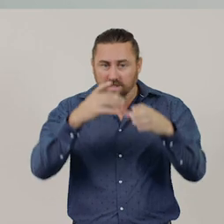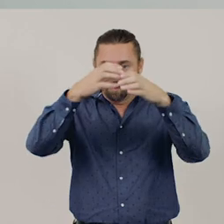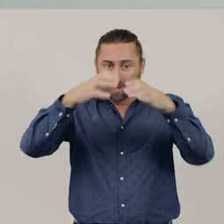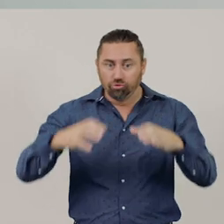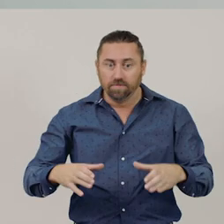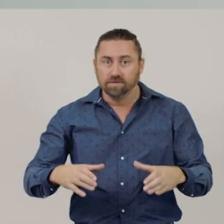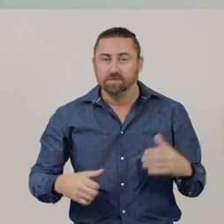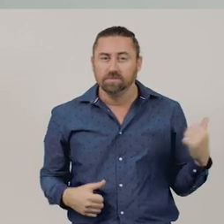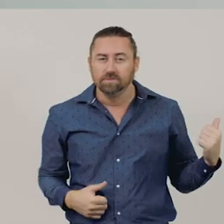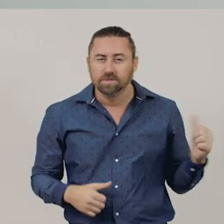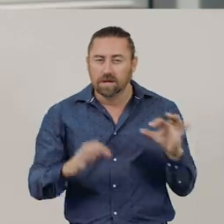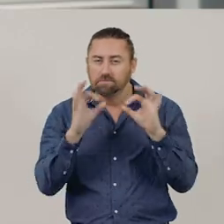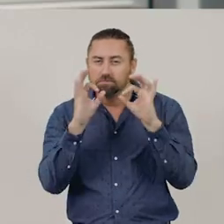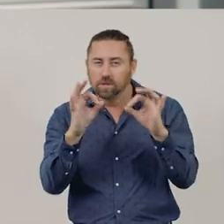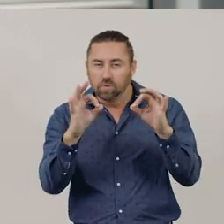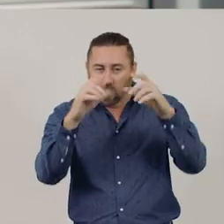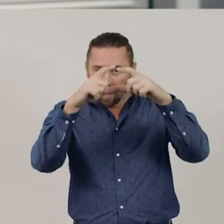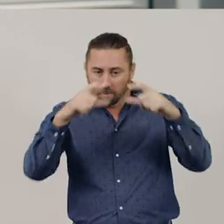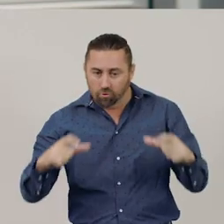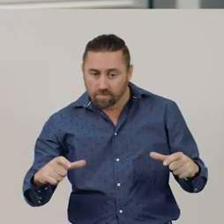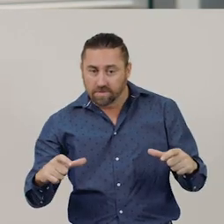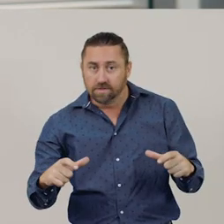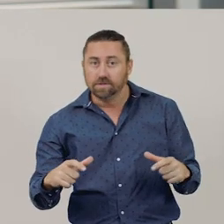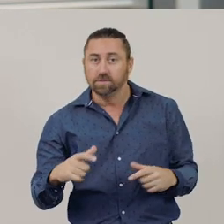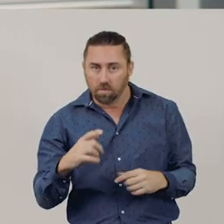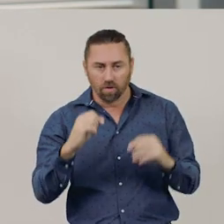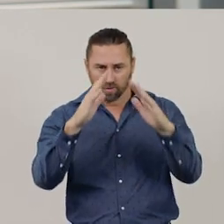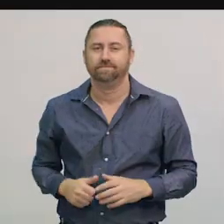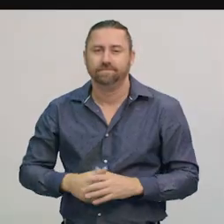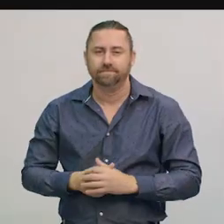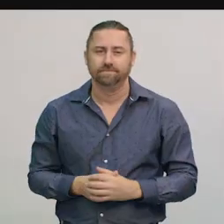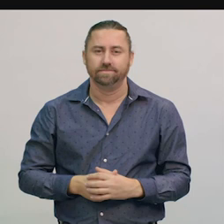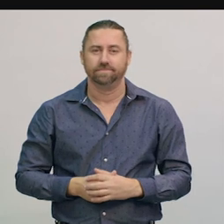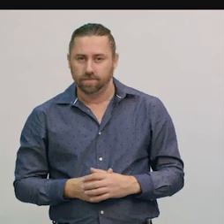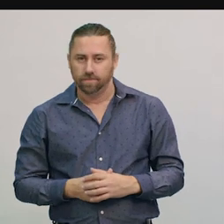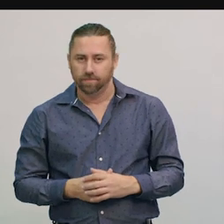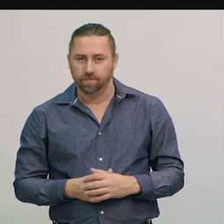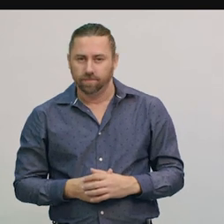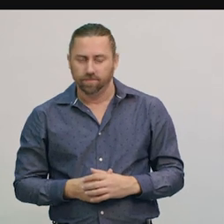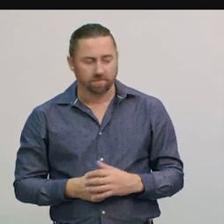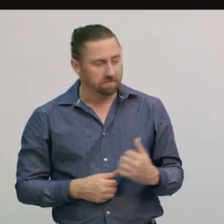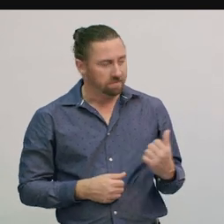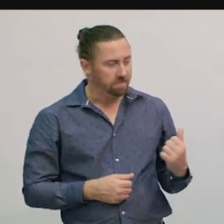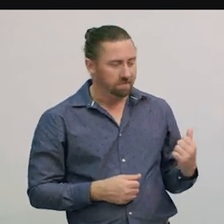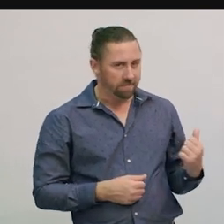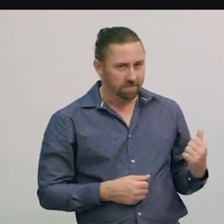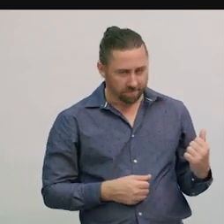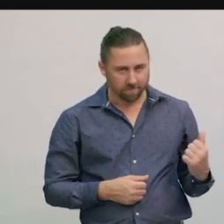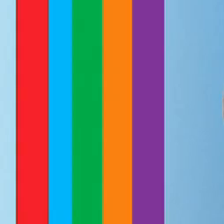In Maths, we’ll continue our discussions about objects that take up space, and we’ll explore the Moon’s features in Science.